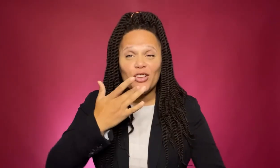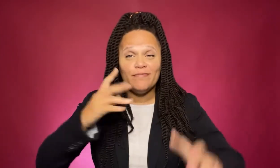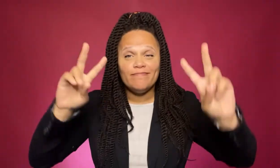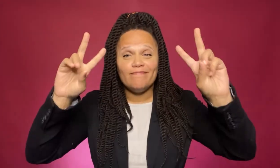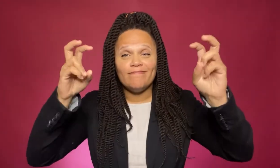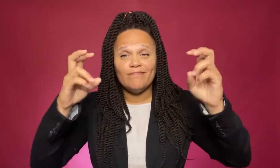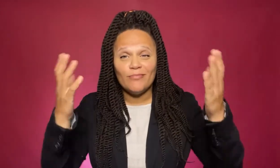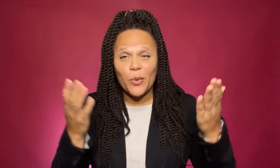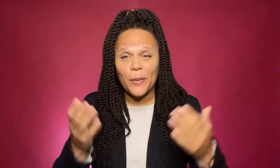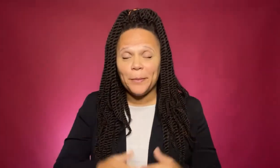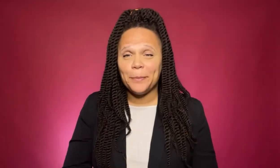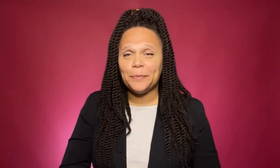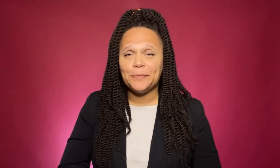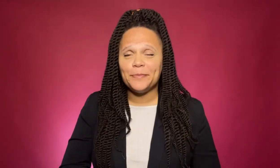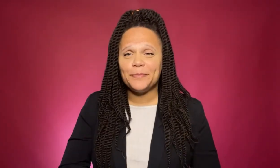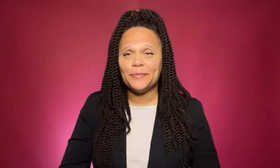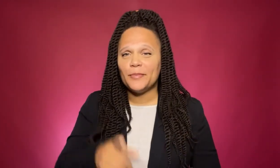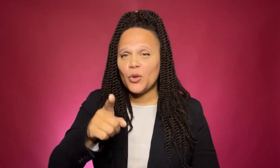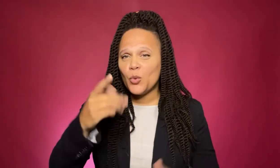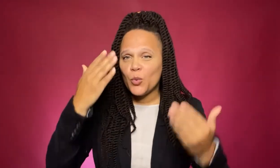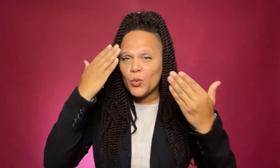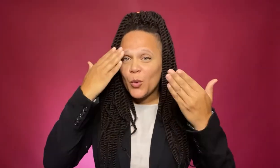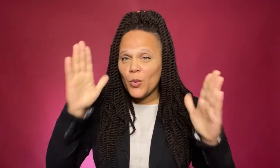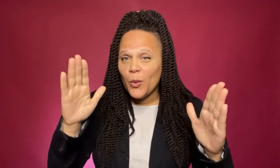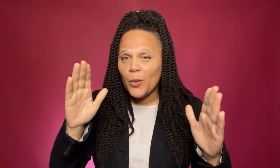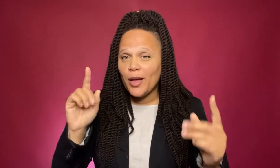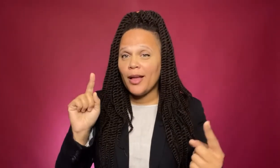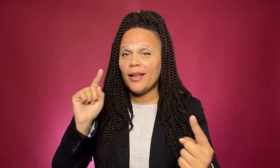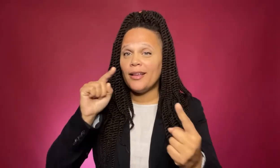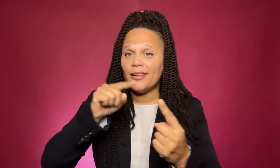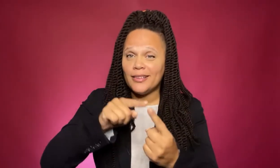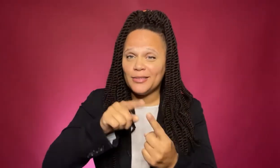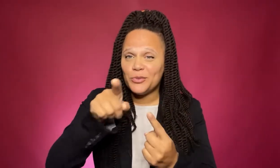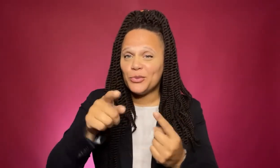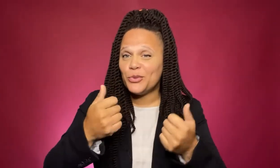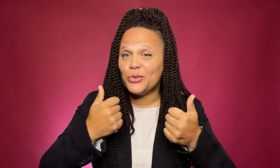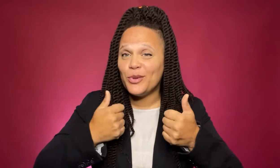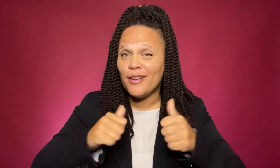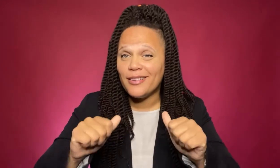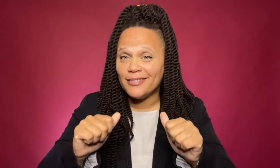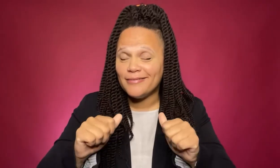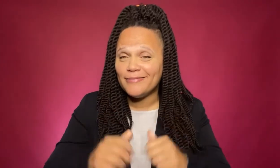My favorite quote is, “You don’t know until you try.”